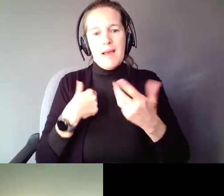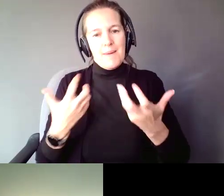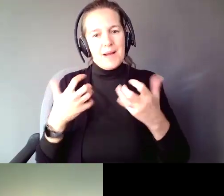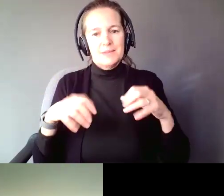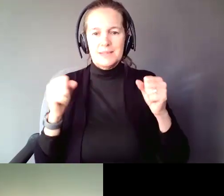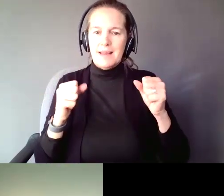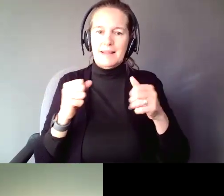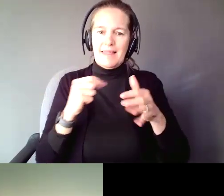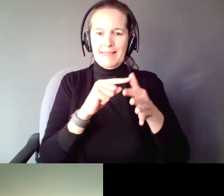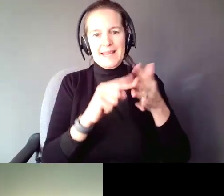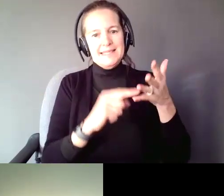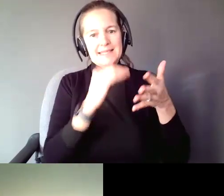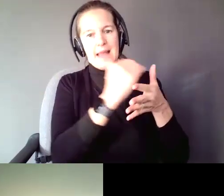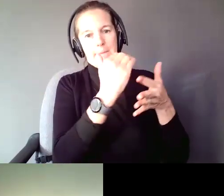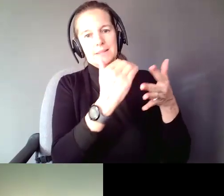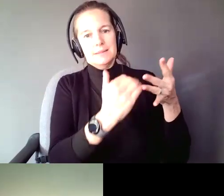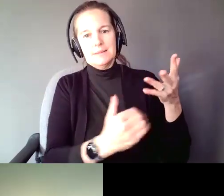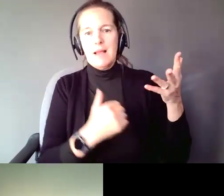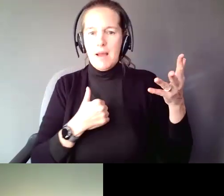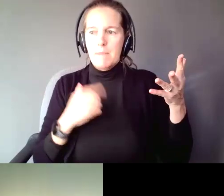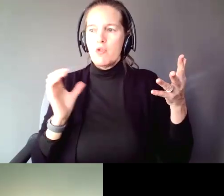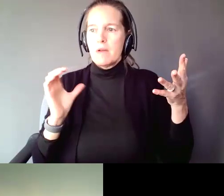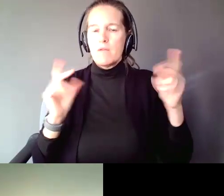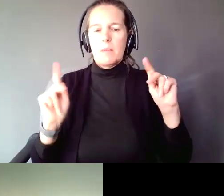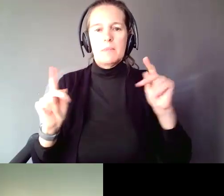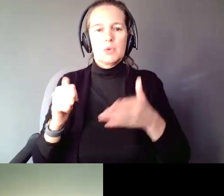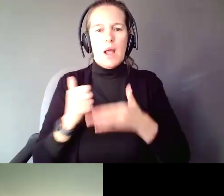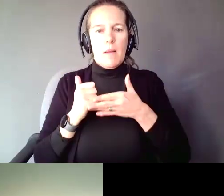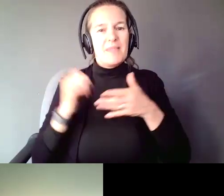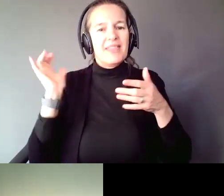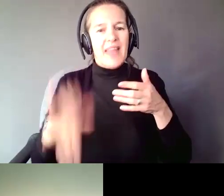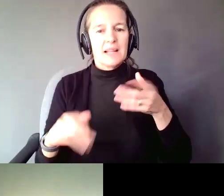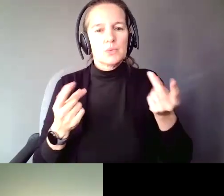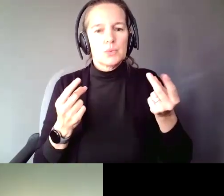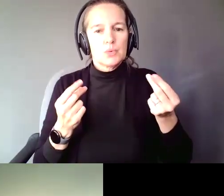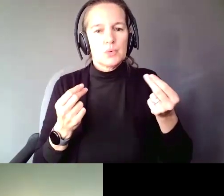and I'm looking for people to help me. That is how you do it. You build your circle.